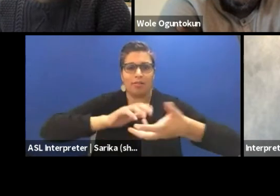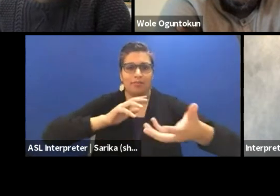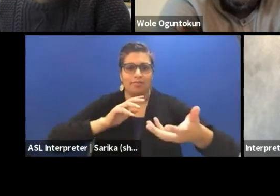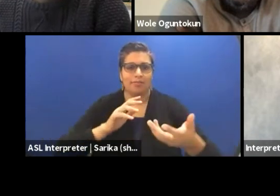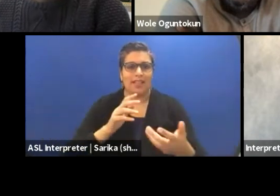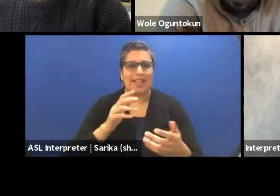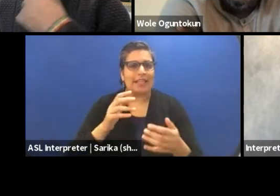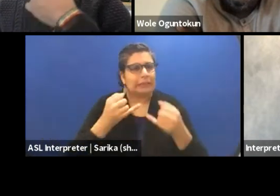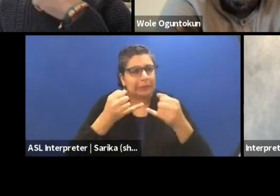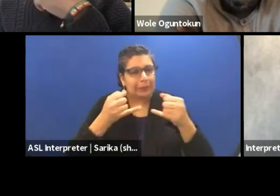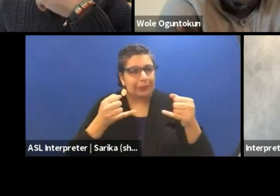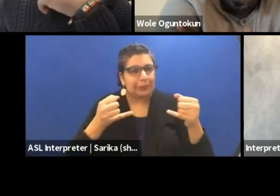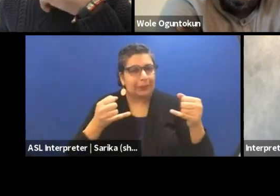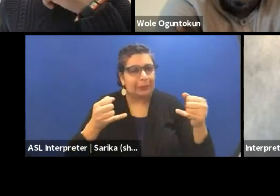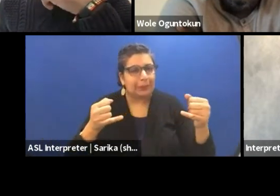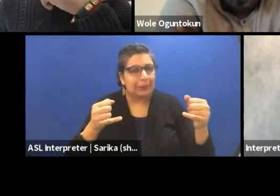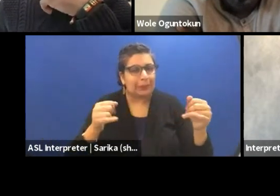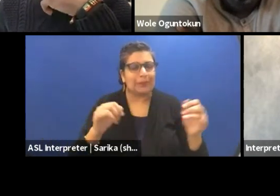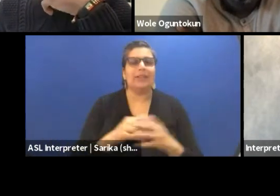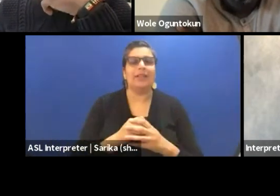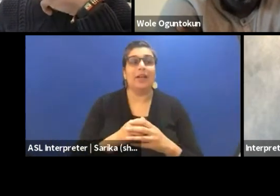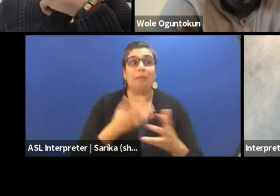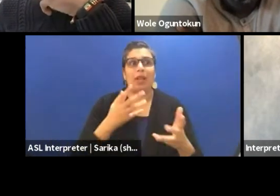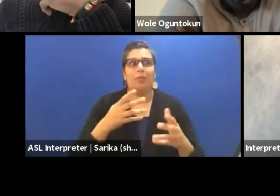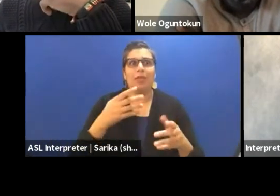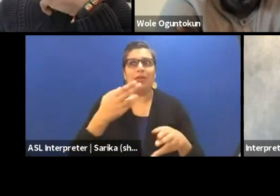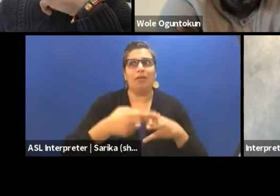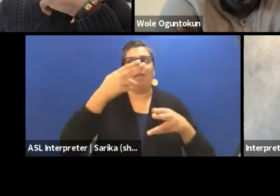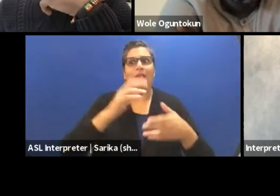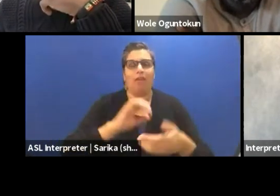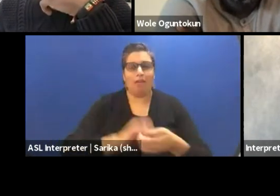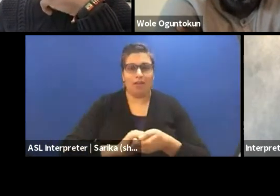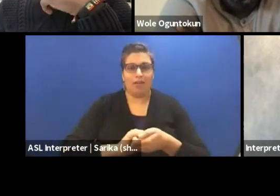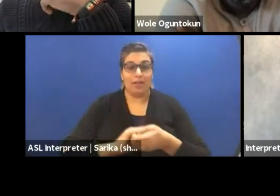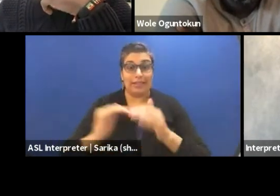because you might say it's collaborating and there's a superior being or force